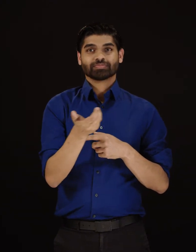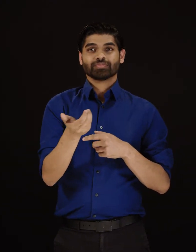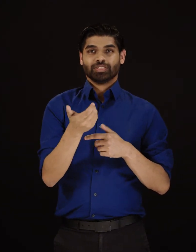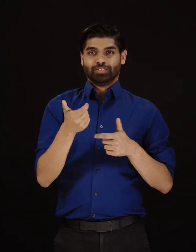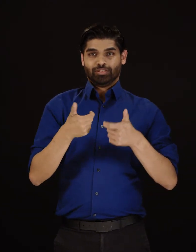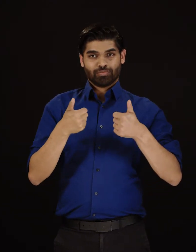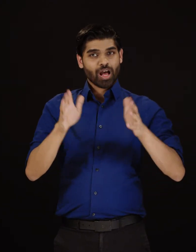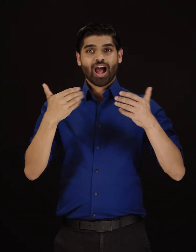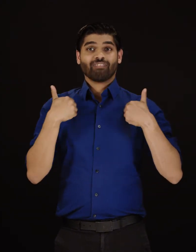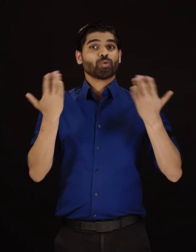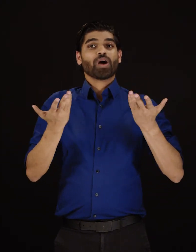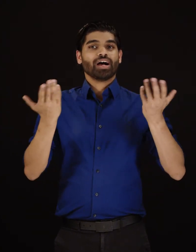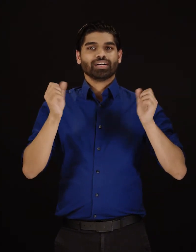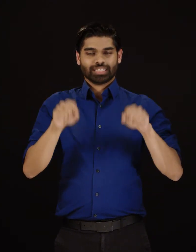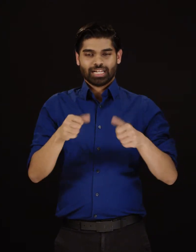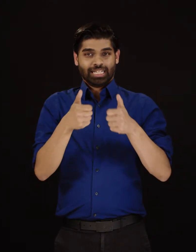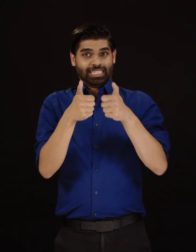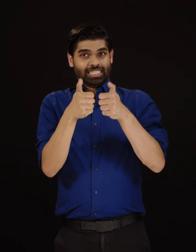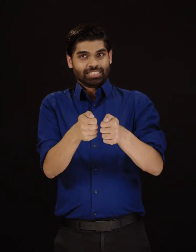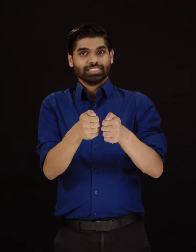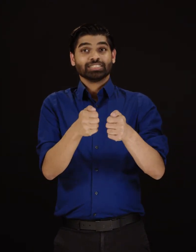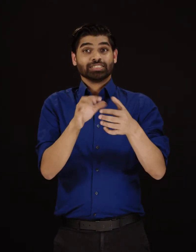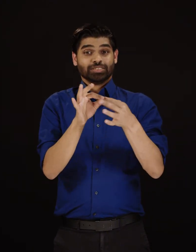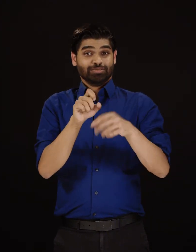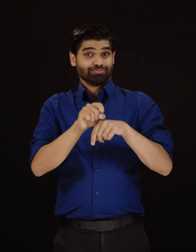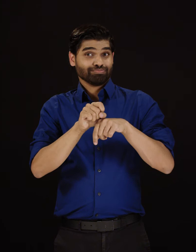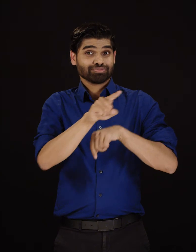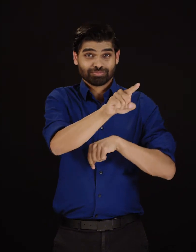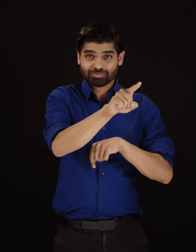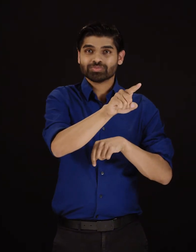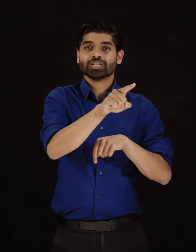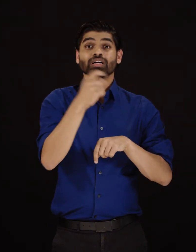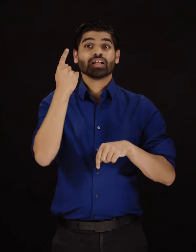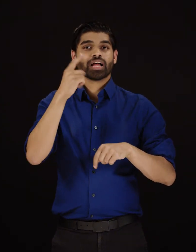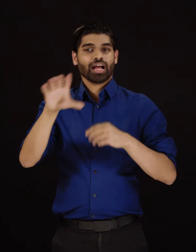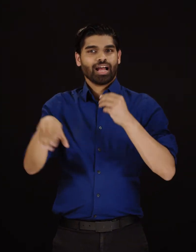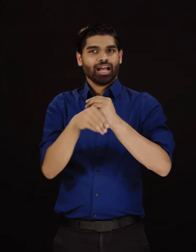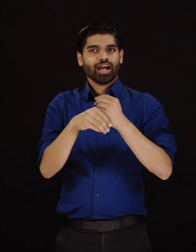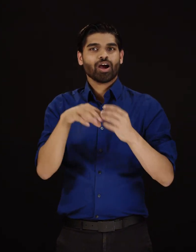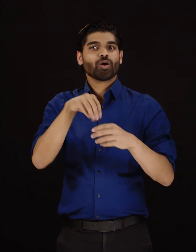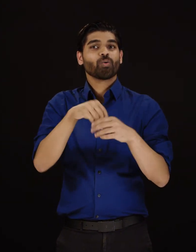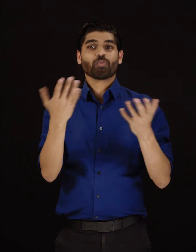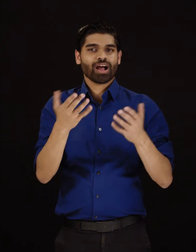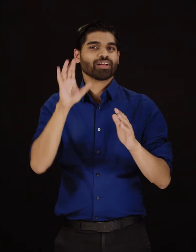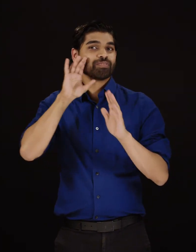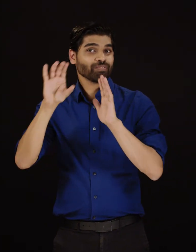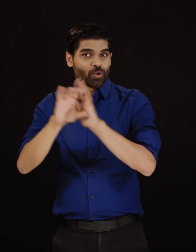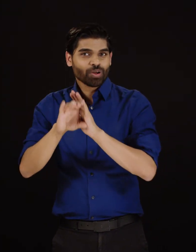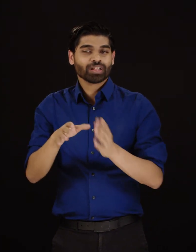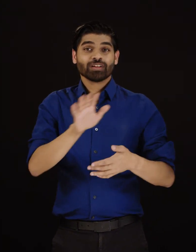photo or video, to and from a wireless device over a wireless network, or via an internet connection.